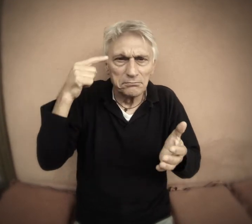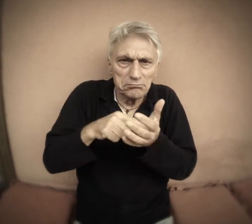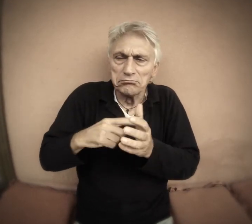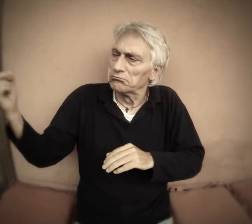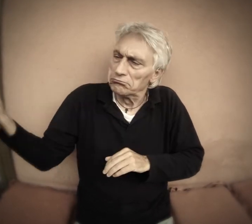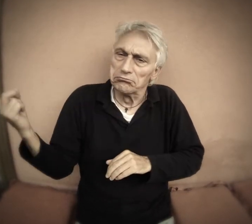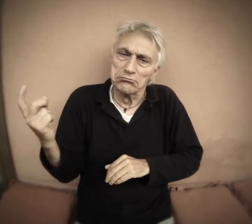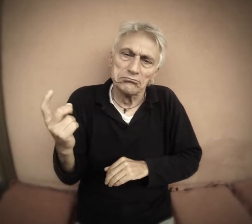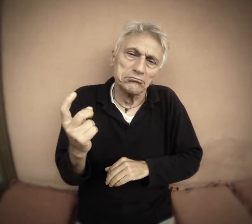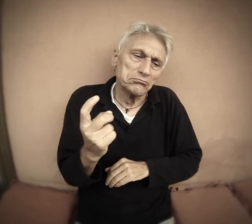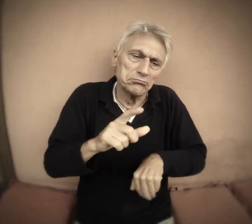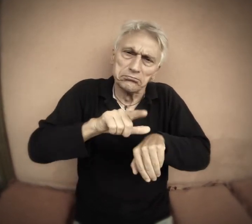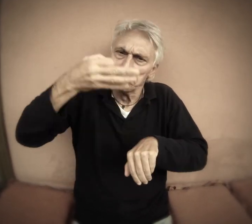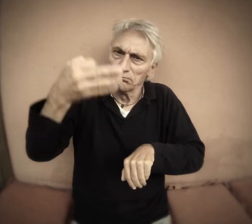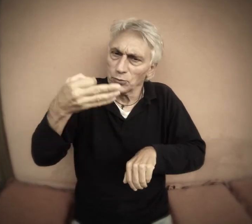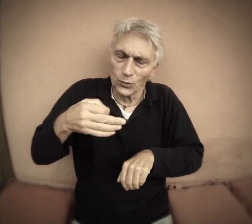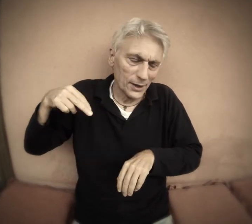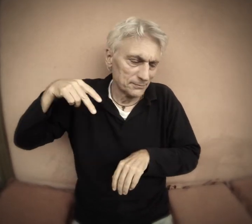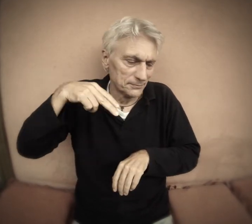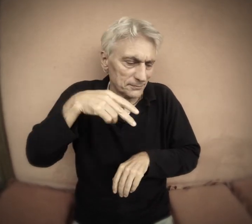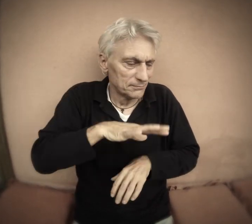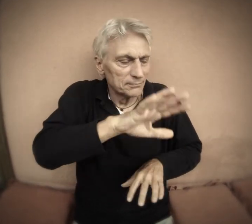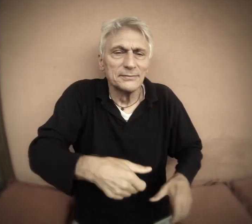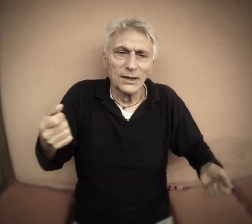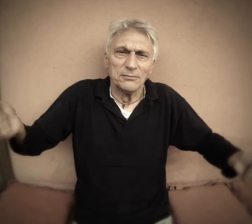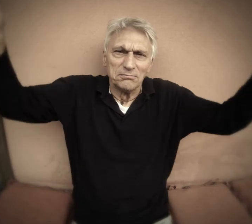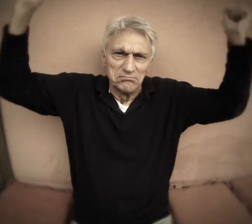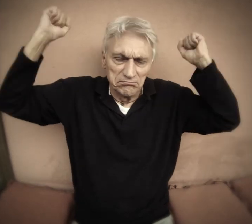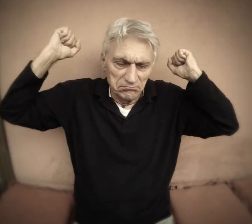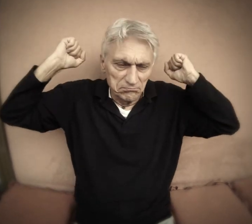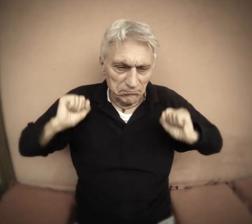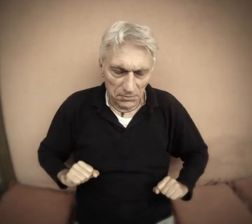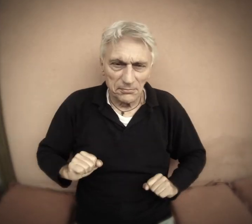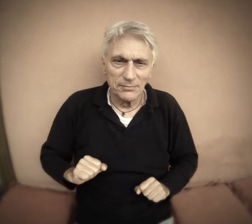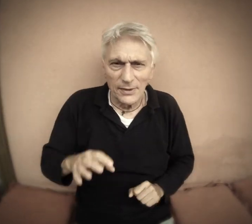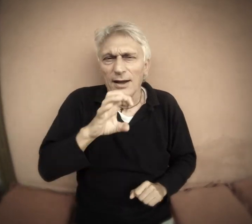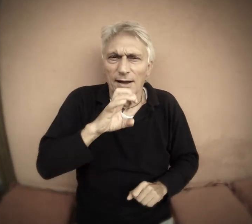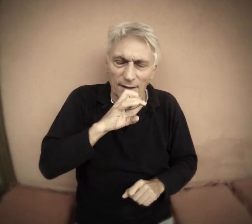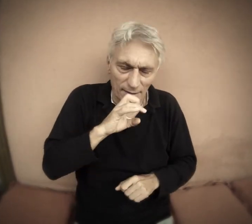punctual, comes the crazy, takes the bag and puts it on laughs